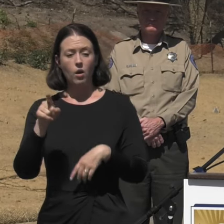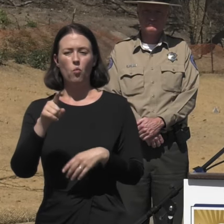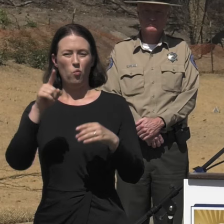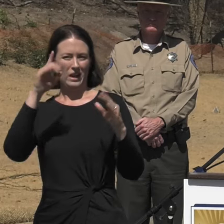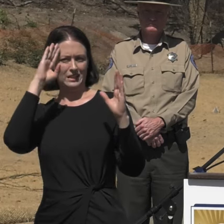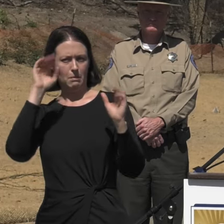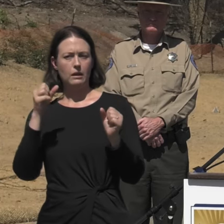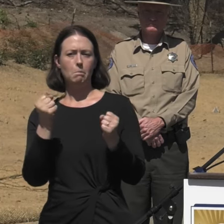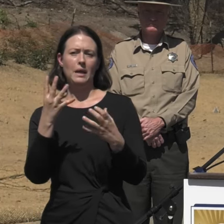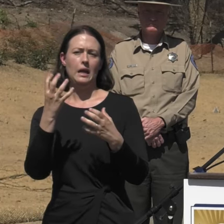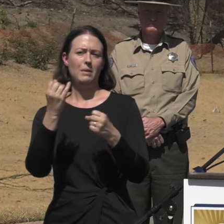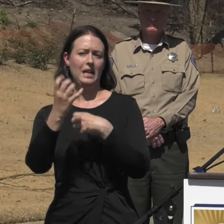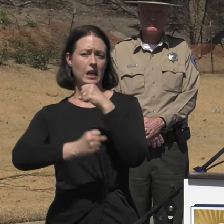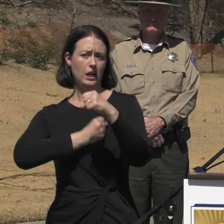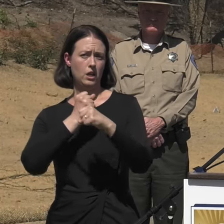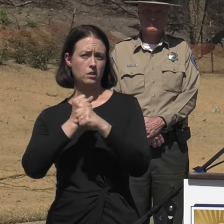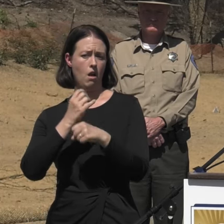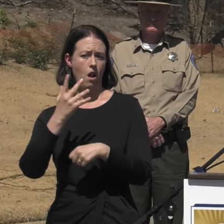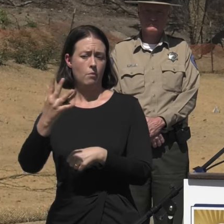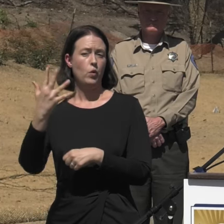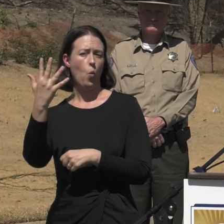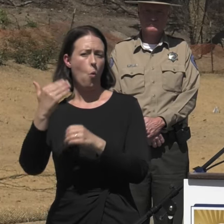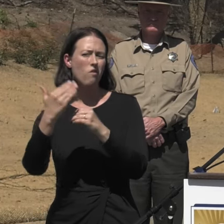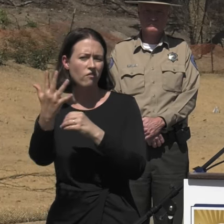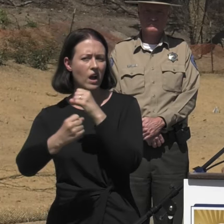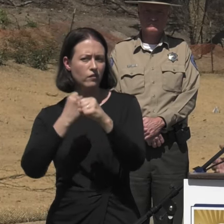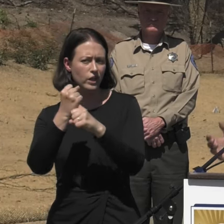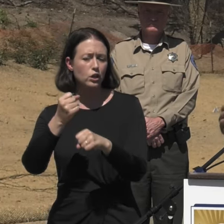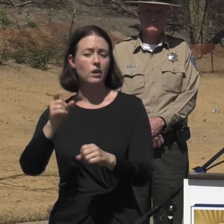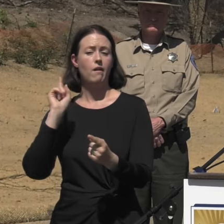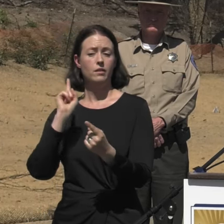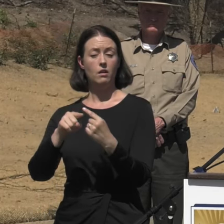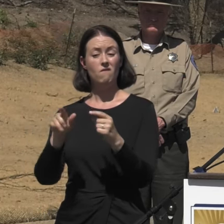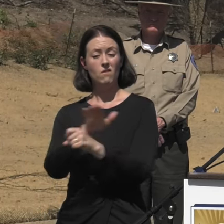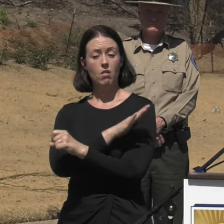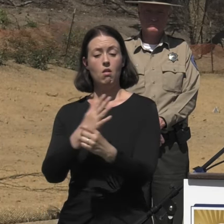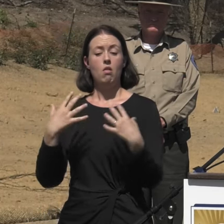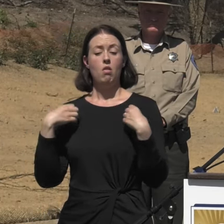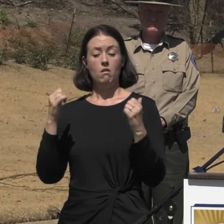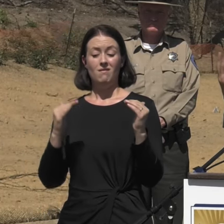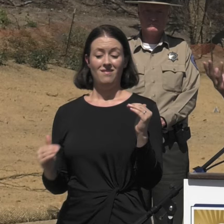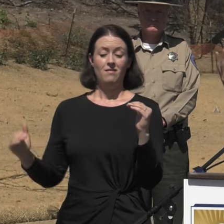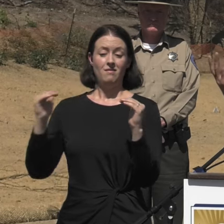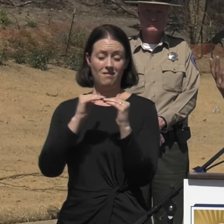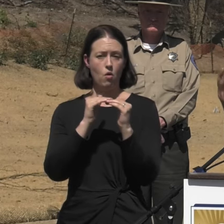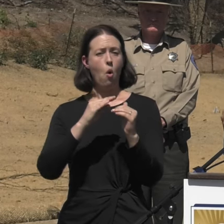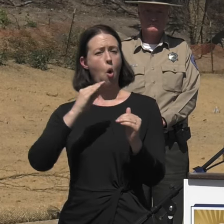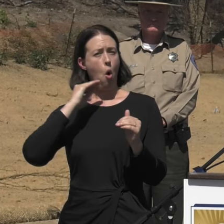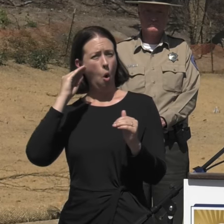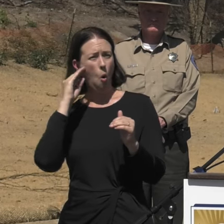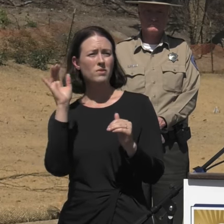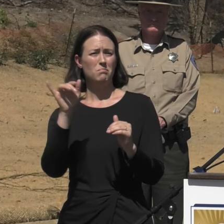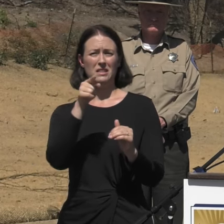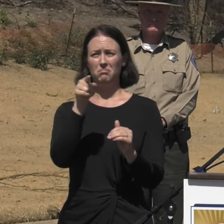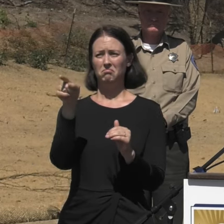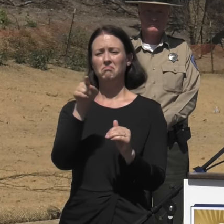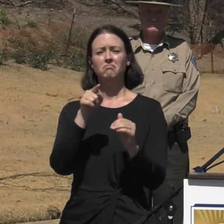many, many, many years, probably over five years to recover. Not only the homes to be rebuilt, but if you look around, the environment, the nature,